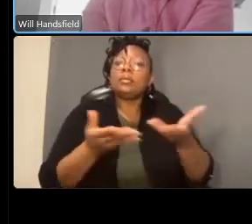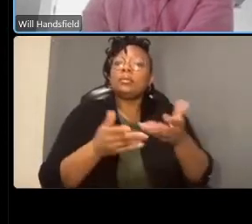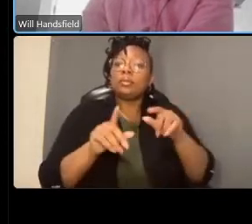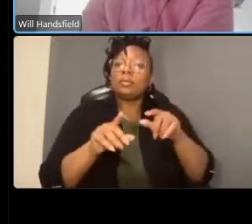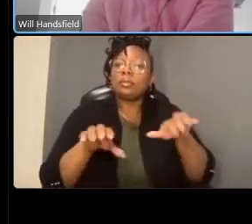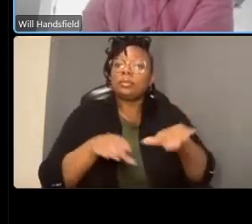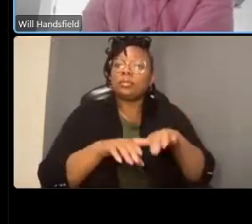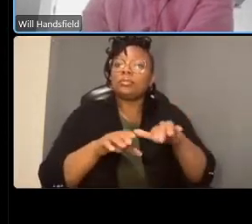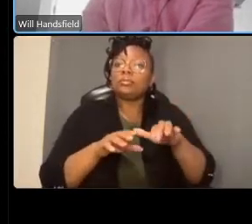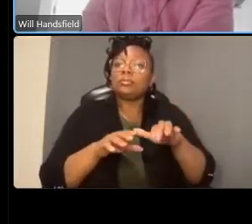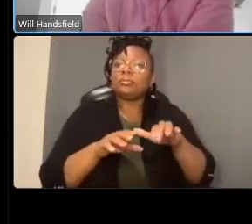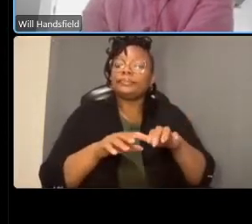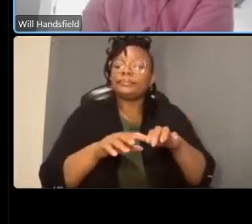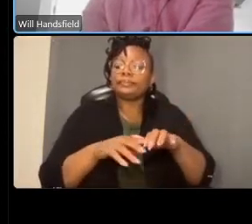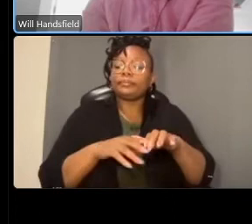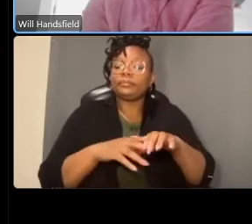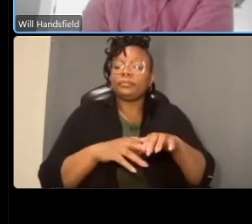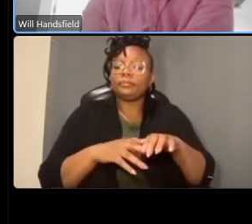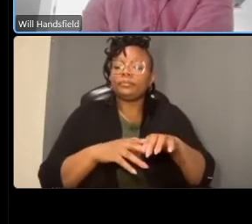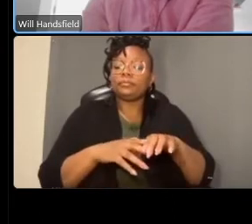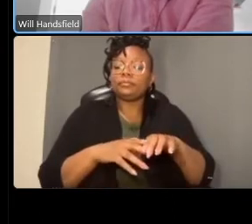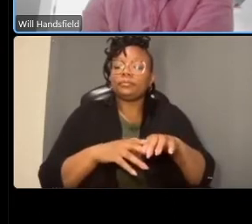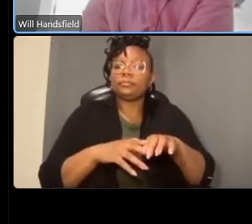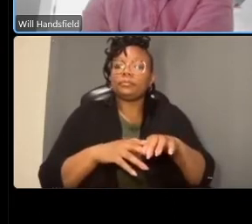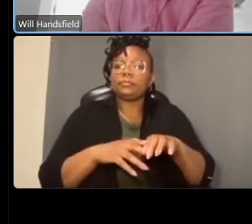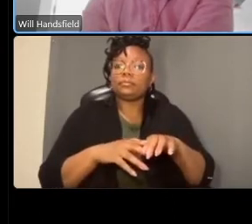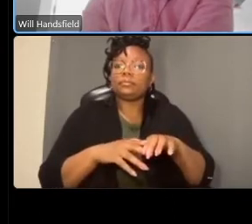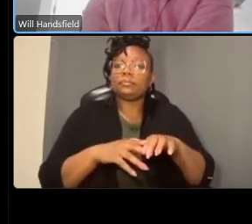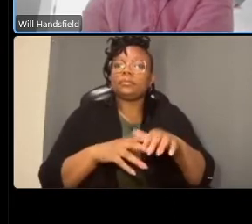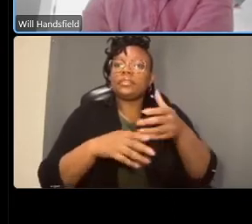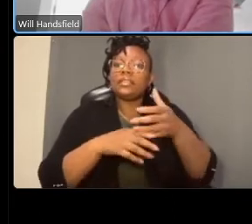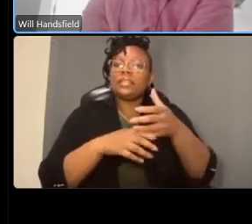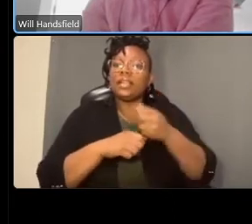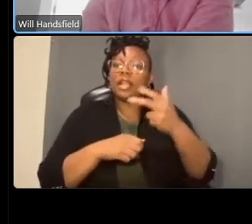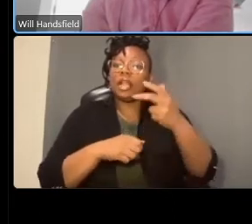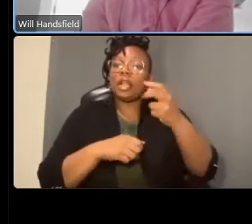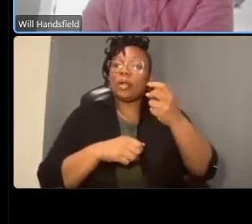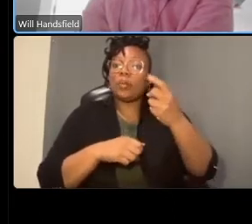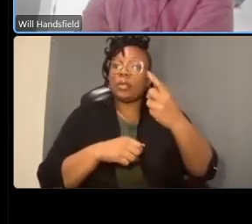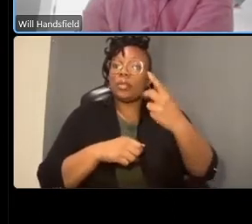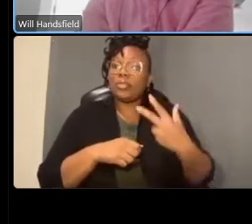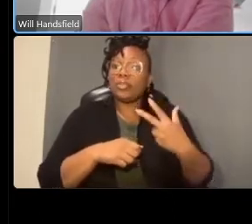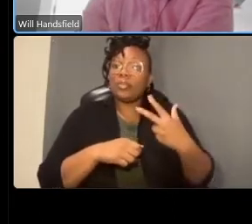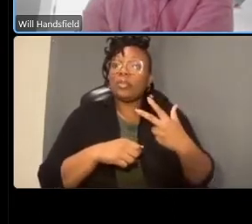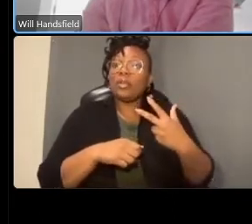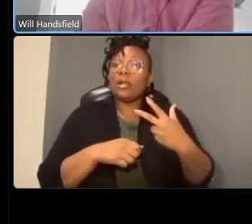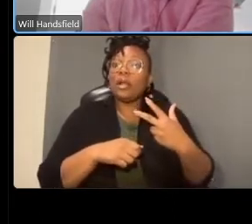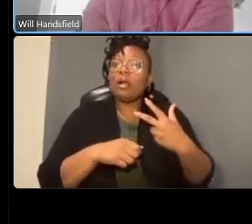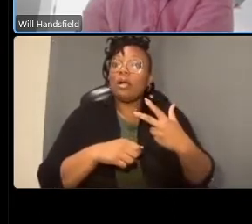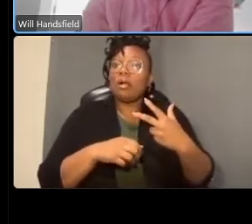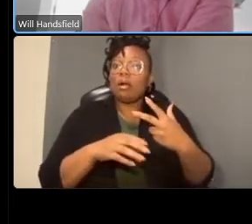receive a third of the overall right-of-way space and did i miss one i think something's about